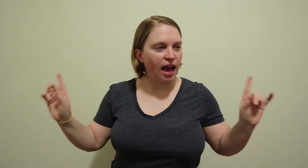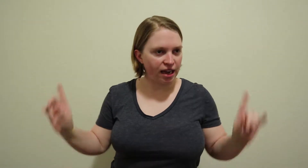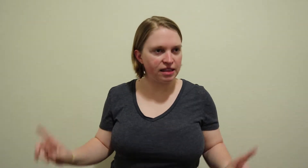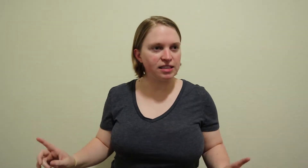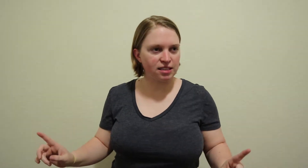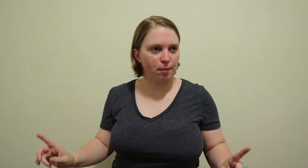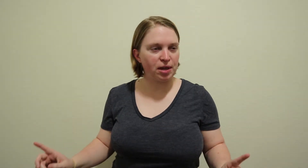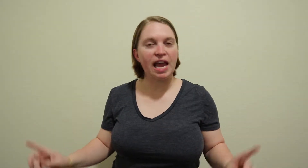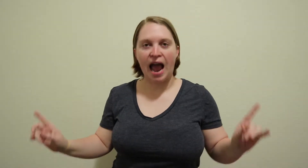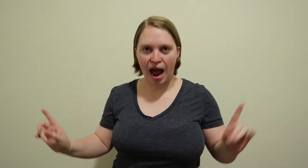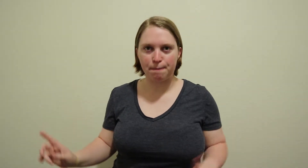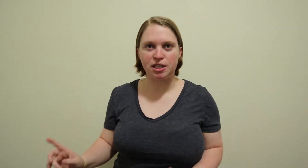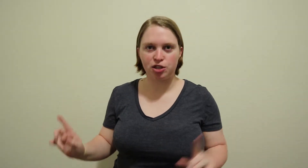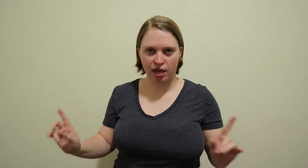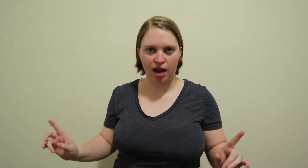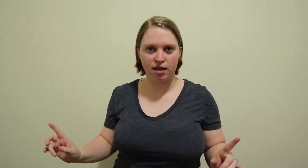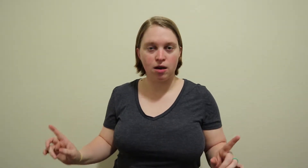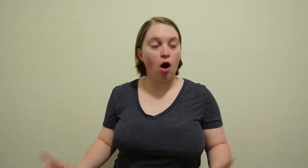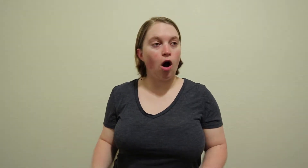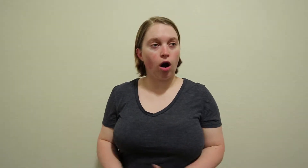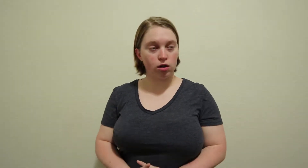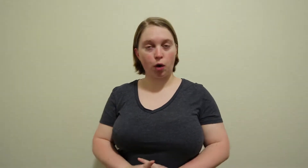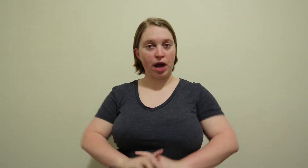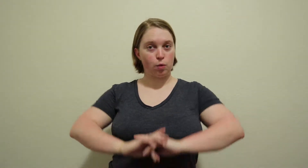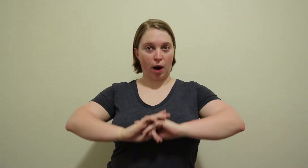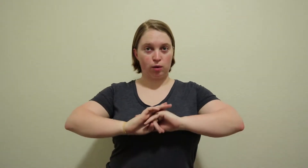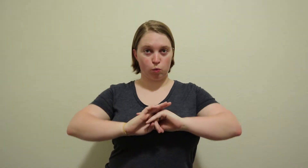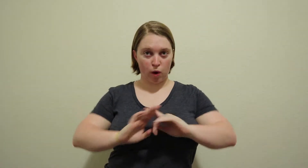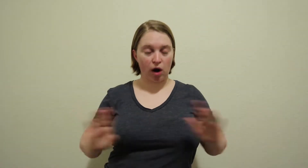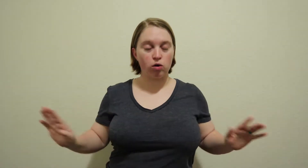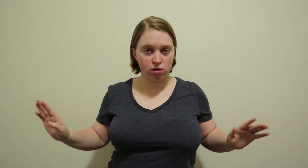and this something happened today although it went well